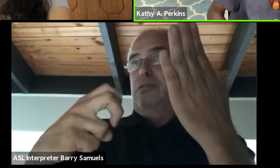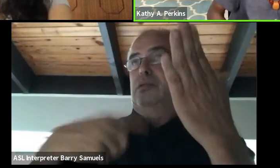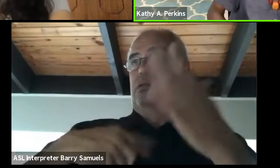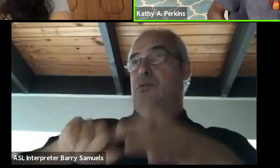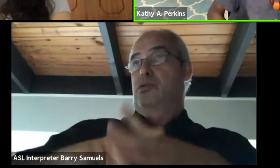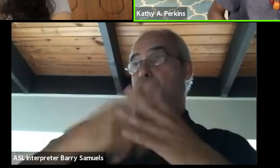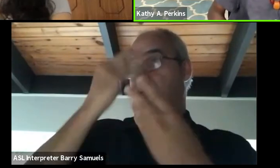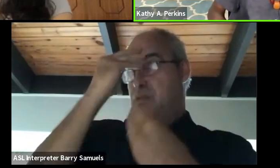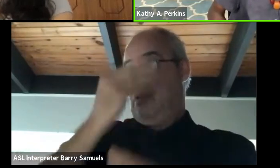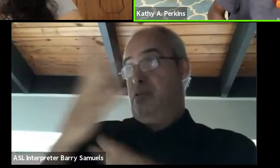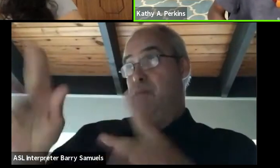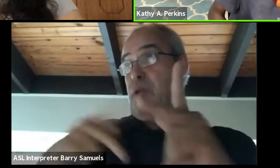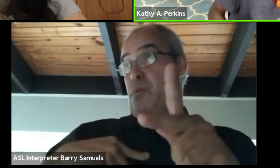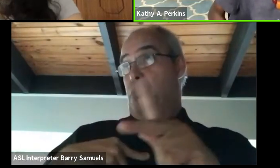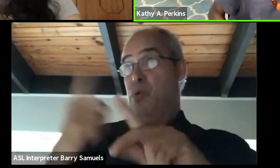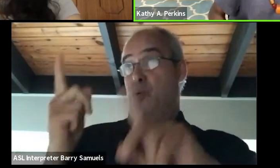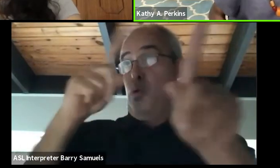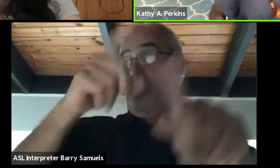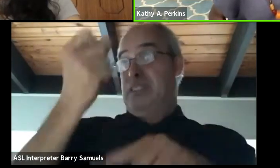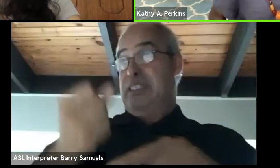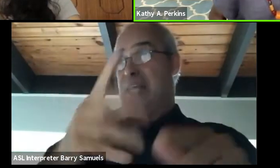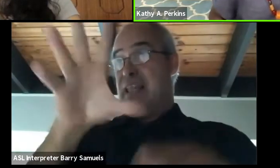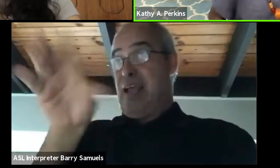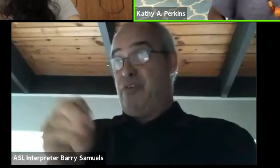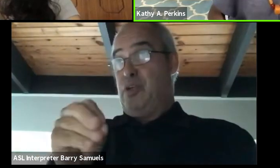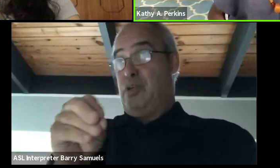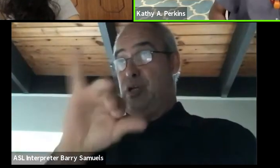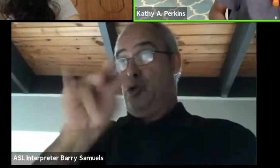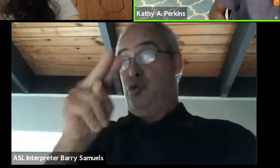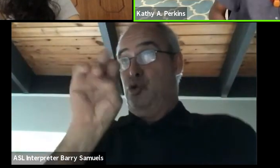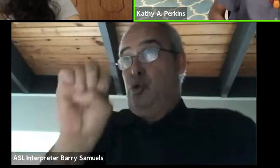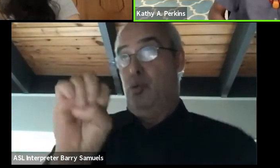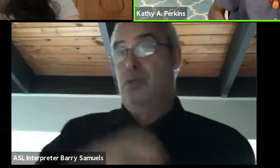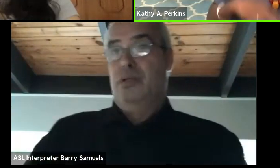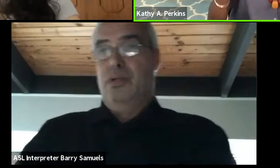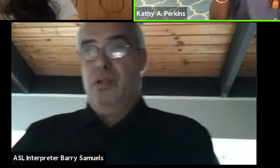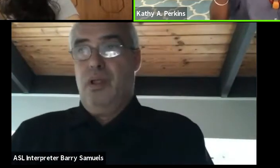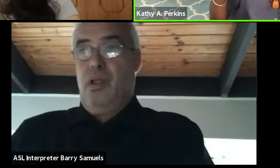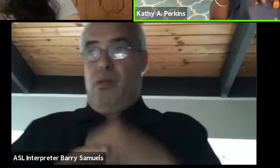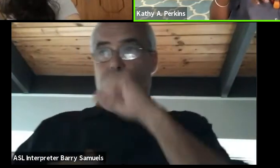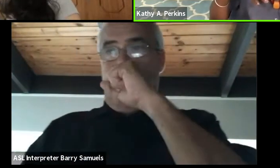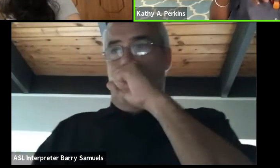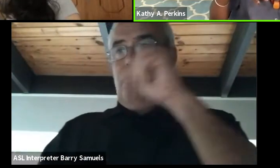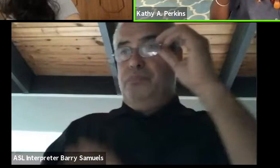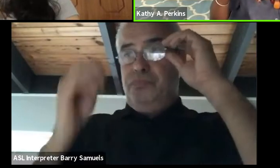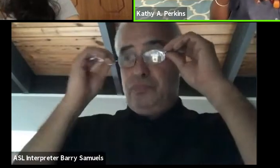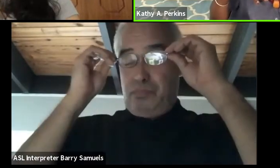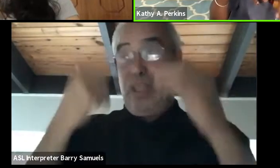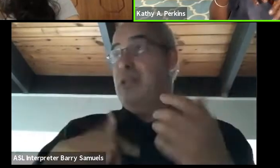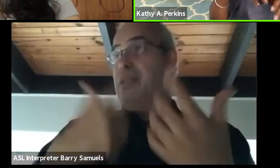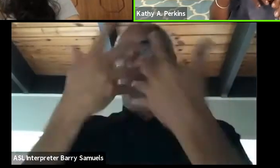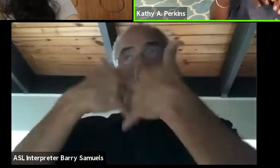"I am going to South Africa in June." And then things just fell into place. It's like, oh, so-and-so,